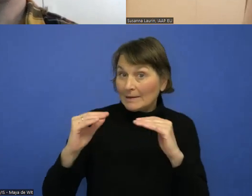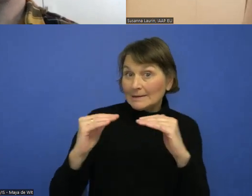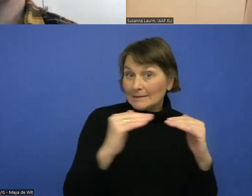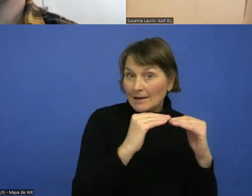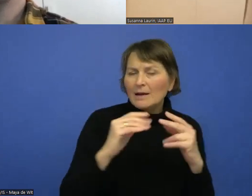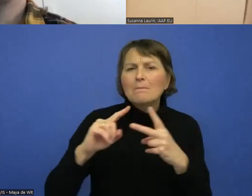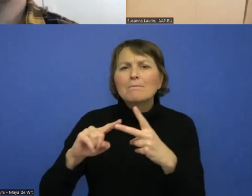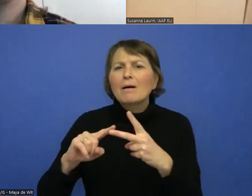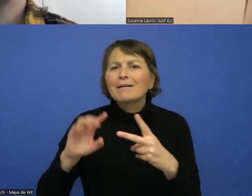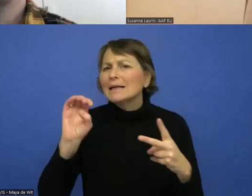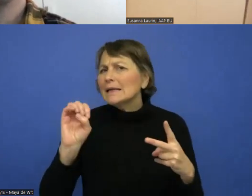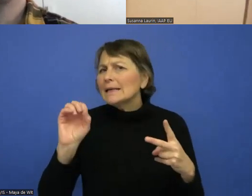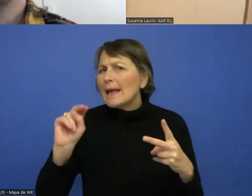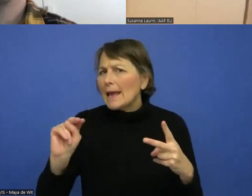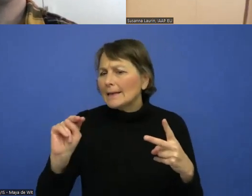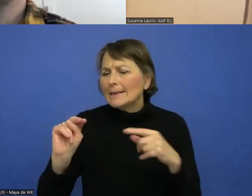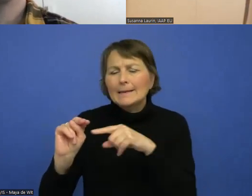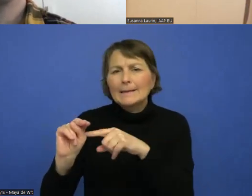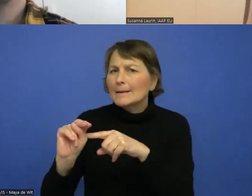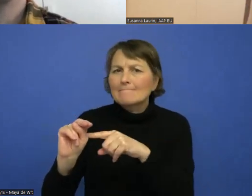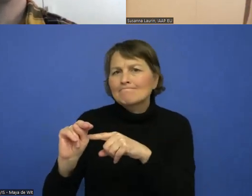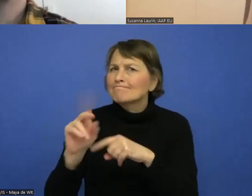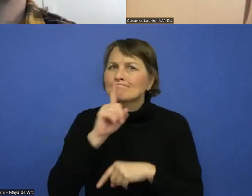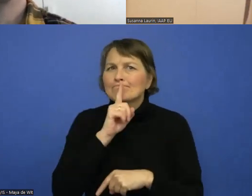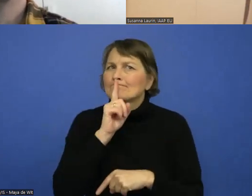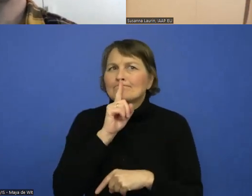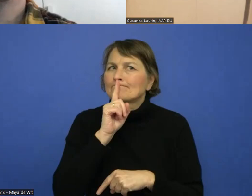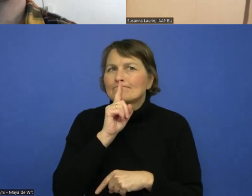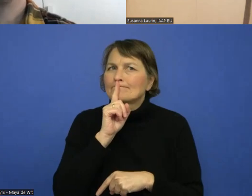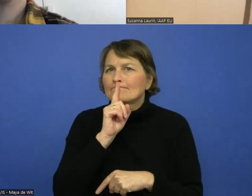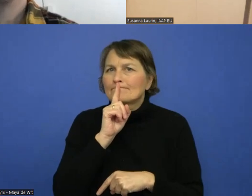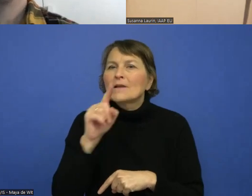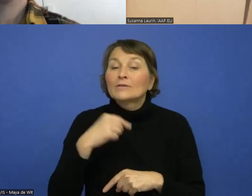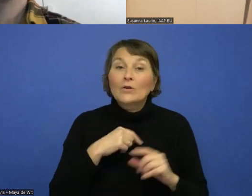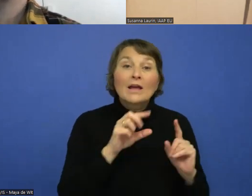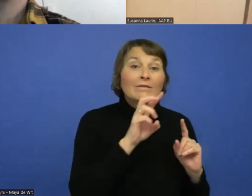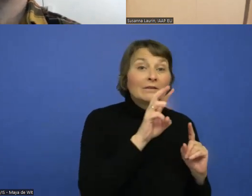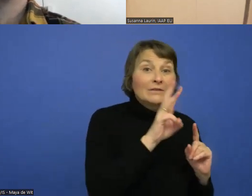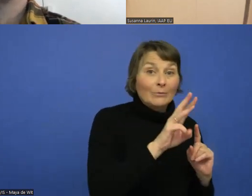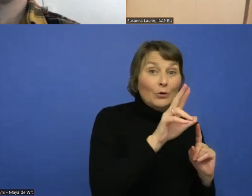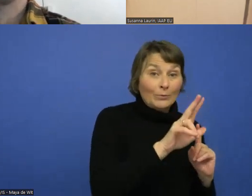So I guess that is true, Daniel, that it is more focused on the W3C standards. Maybe you can comment on that.